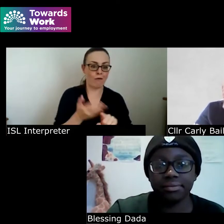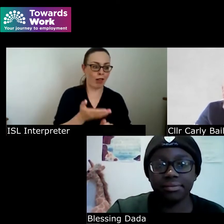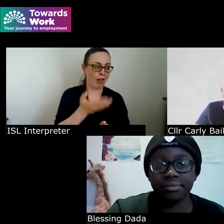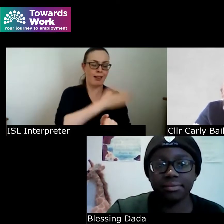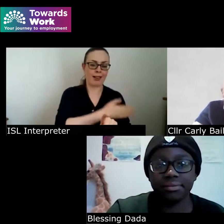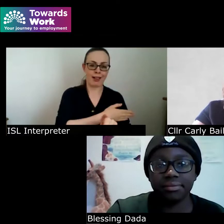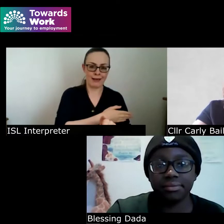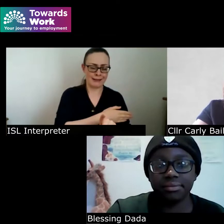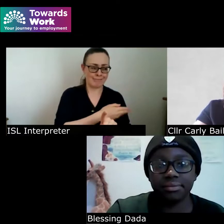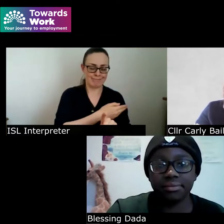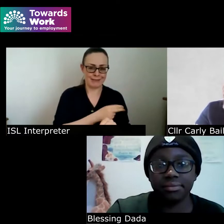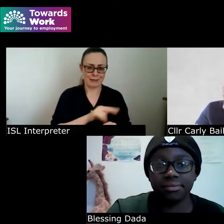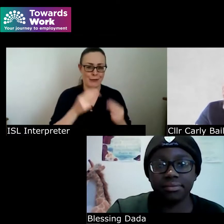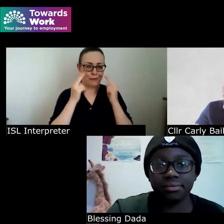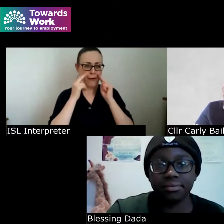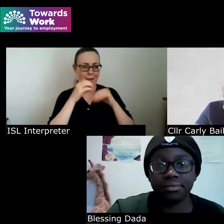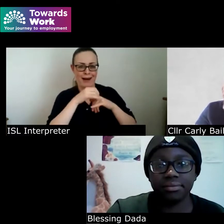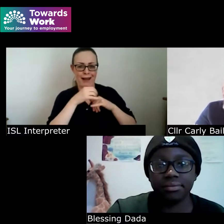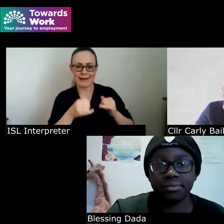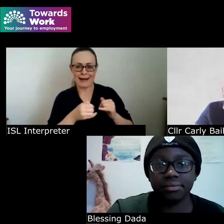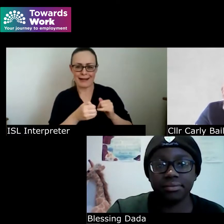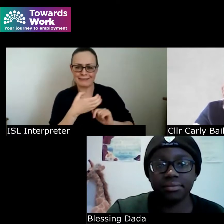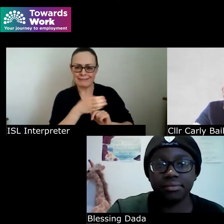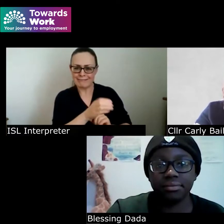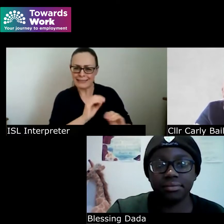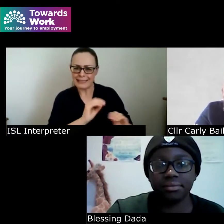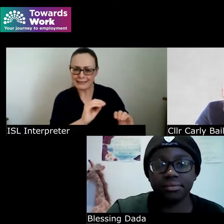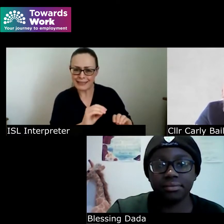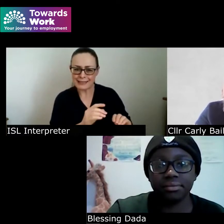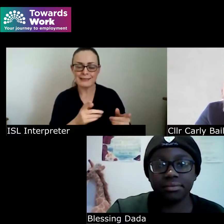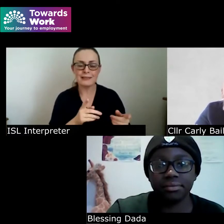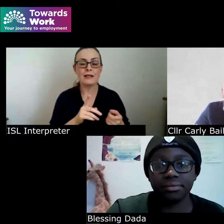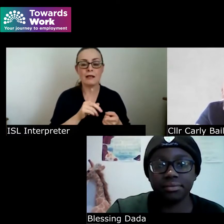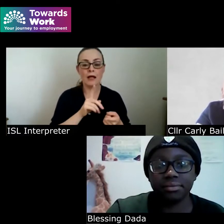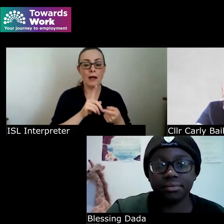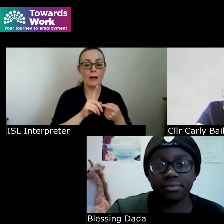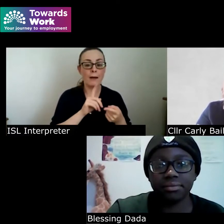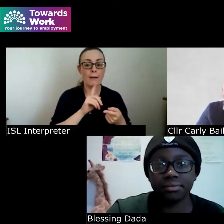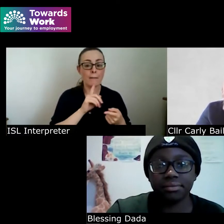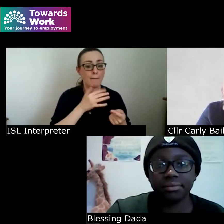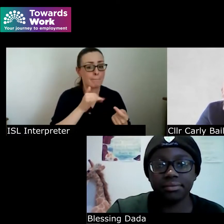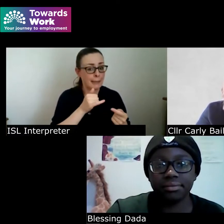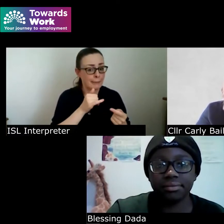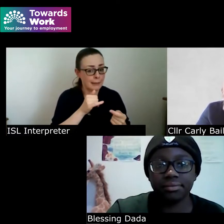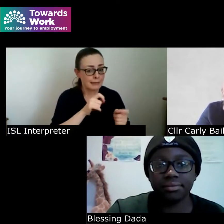unusual and something that has acted and may still prevent an awful lot of people from attending